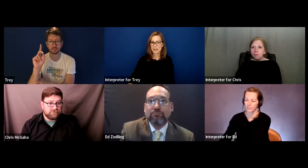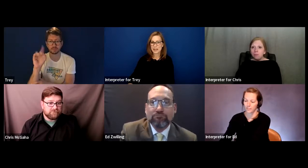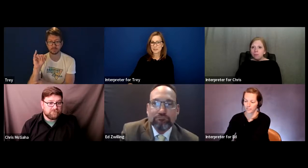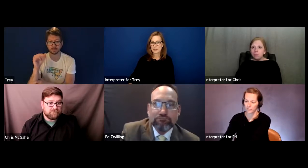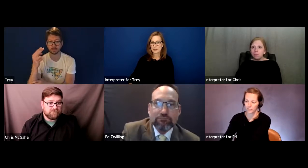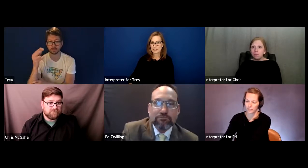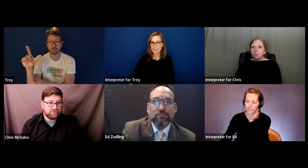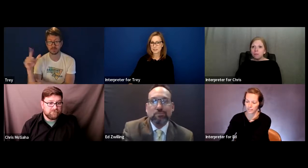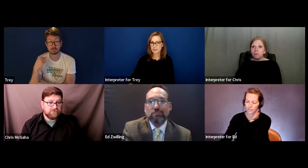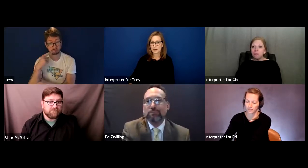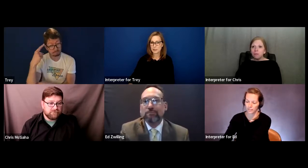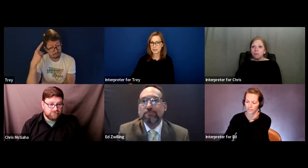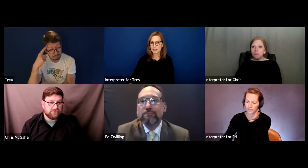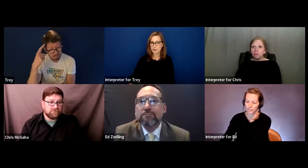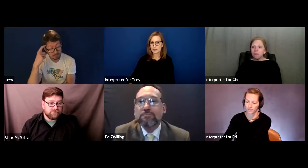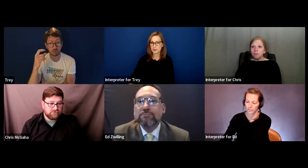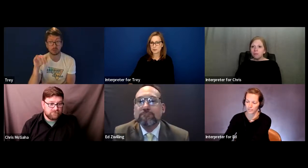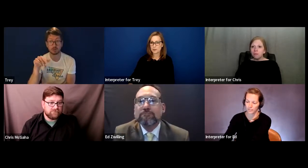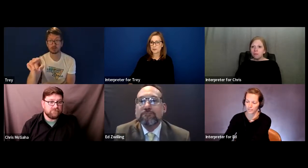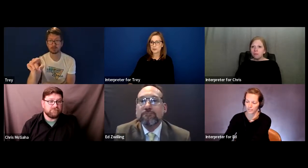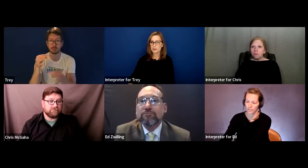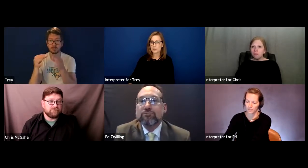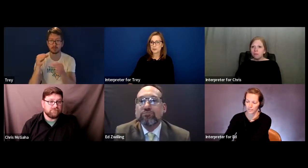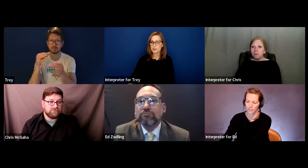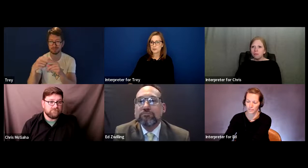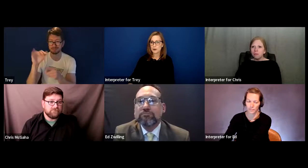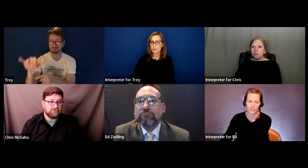We have another comment here here. Olmstead.